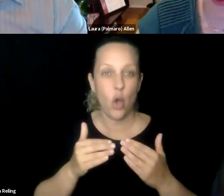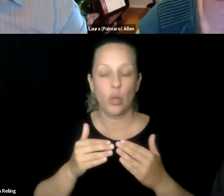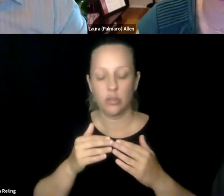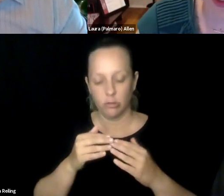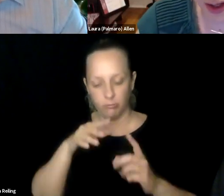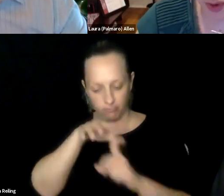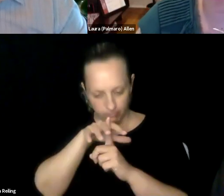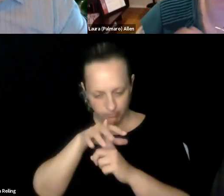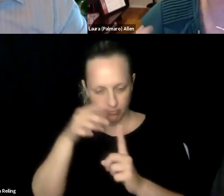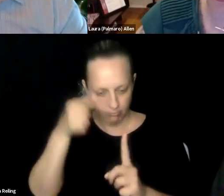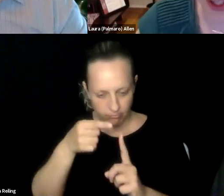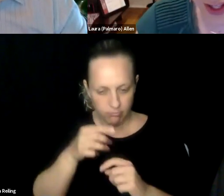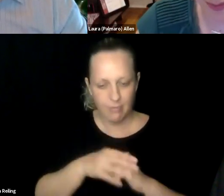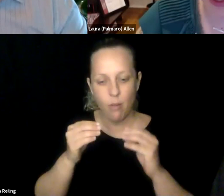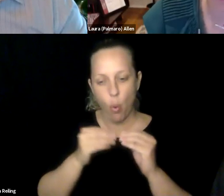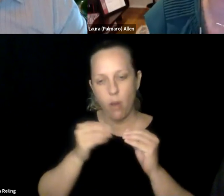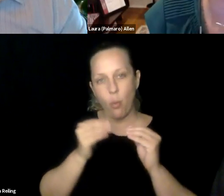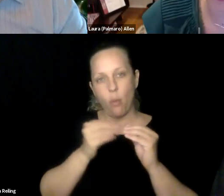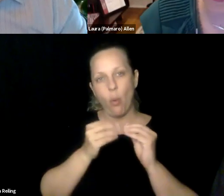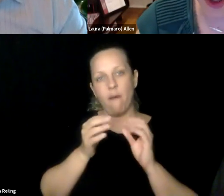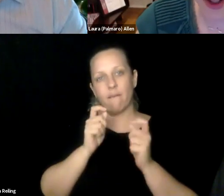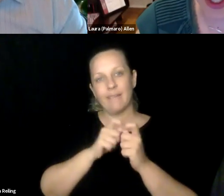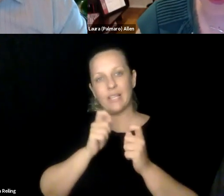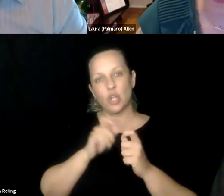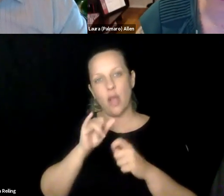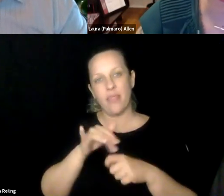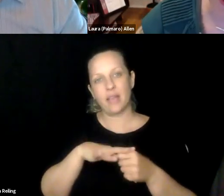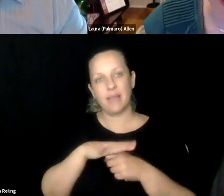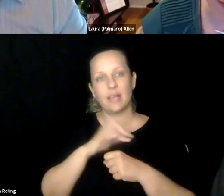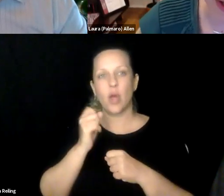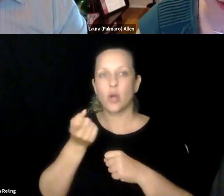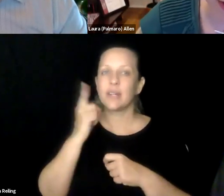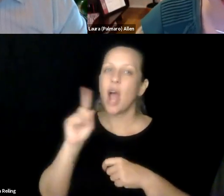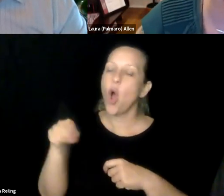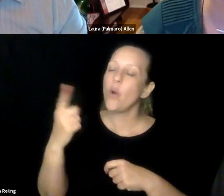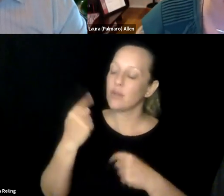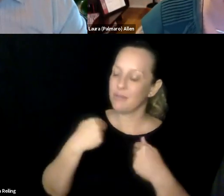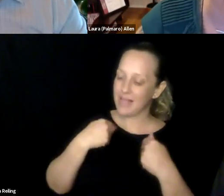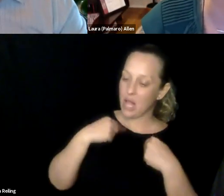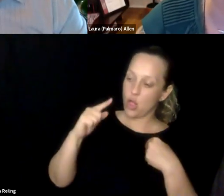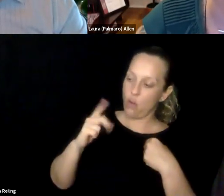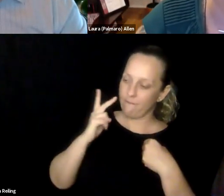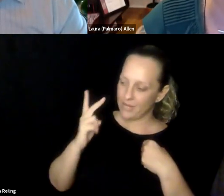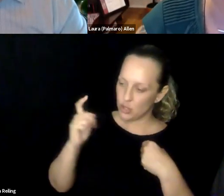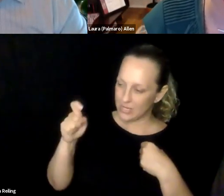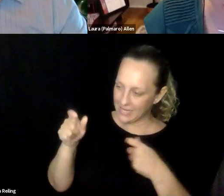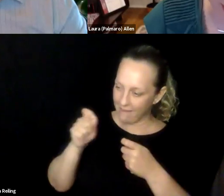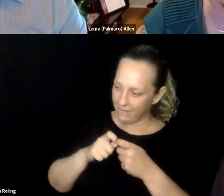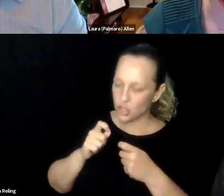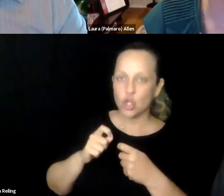and shading content behind what's being read aloud to really be able to focus on the core content, and they're working on more features in